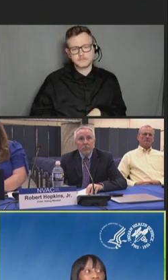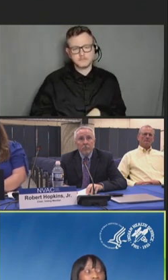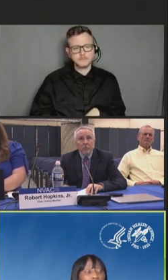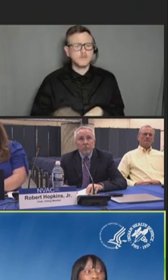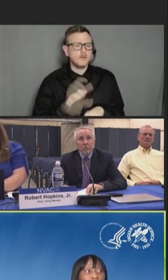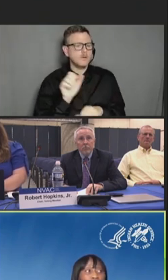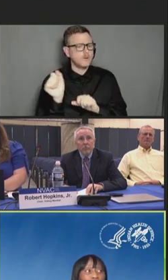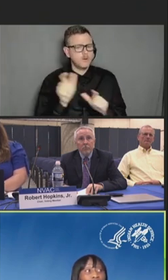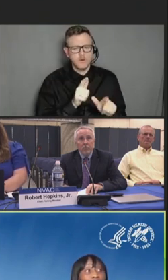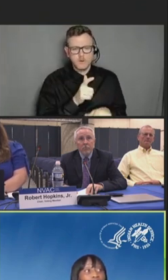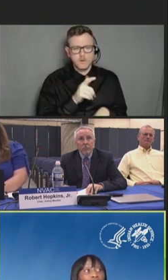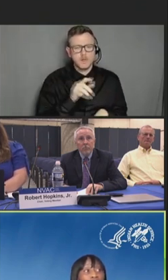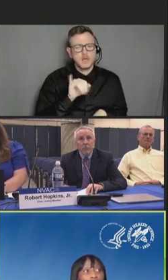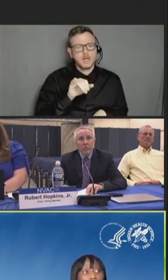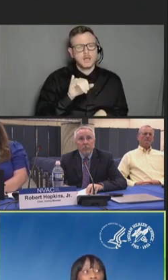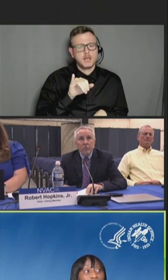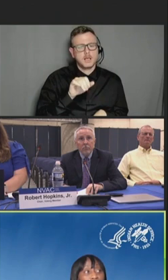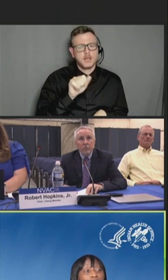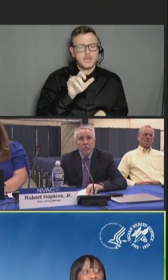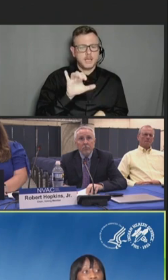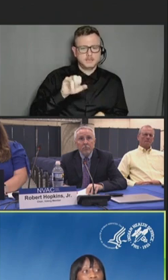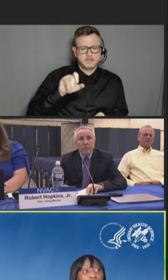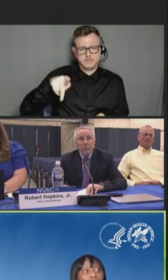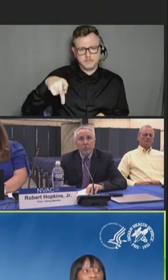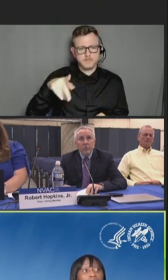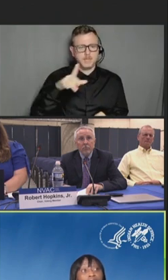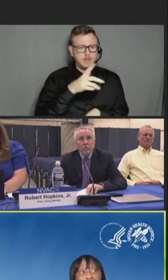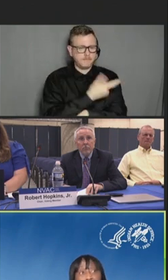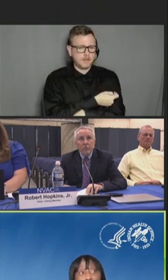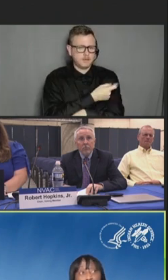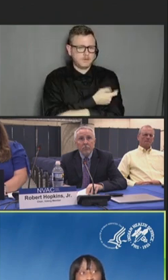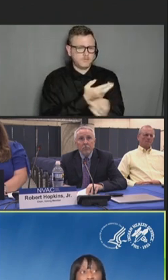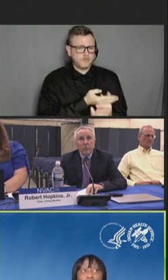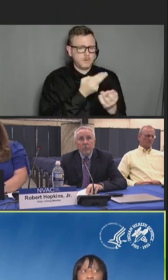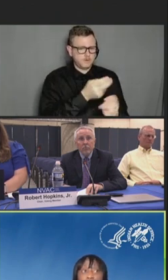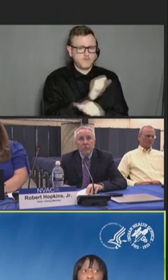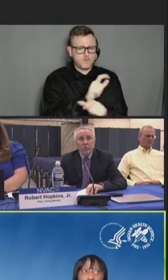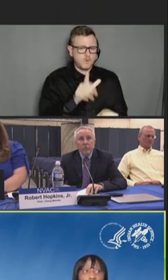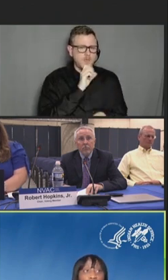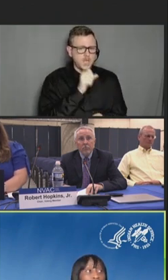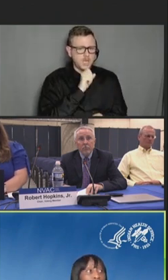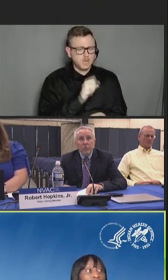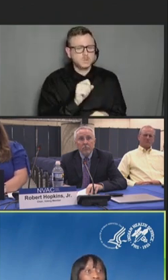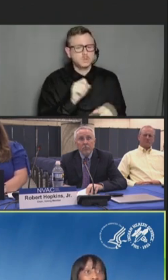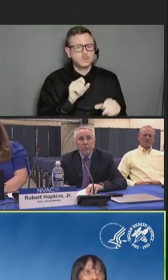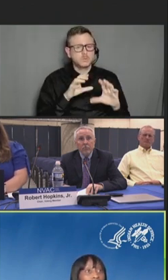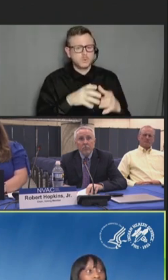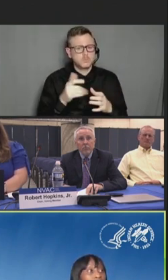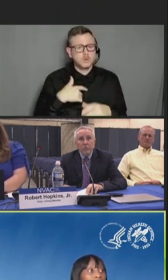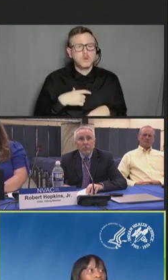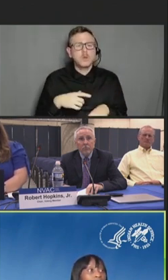We are working with -- we are collaborating with key stakeholders, especially tribal communities,